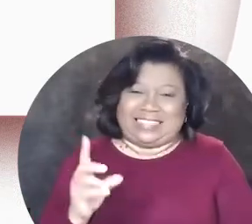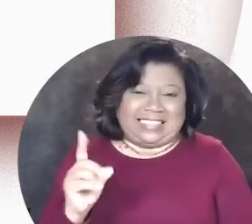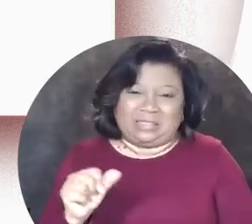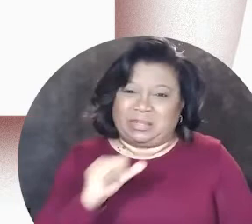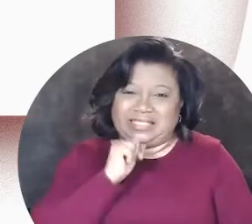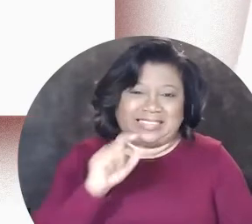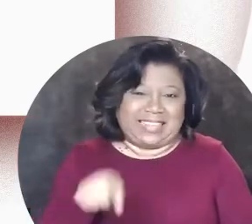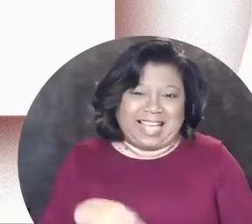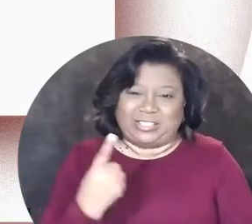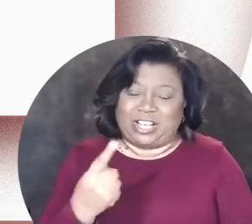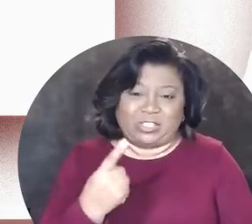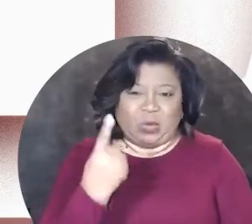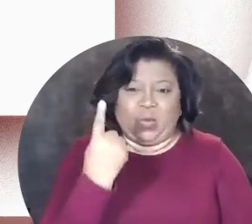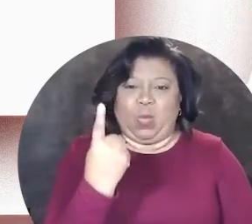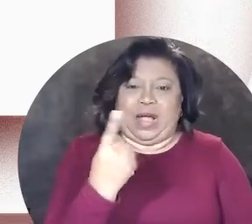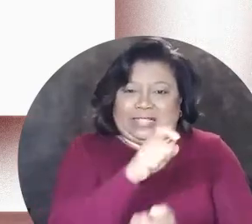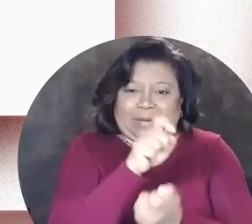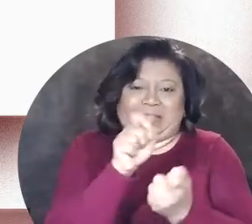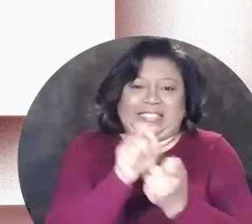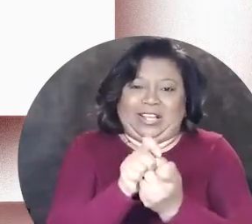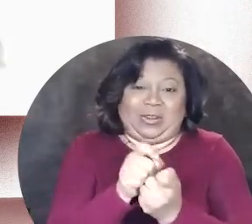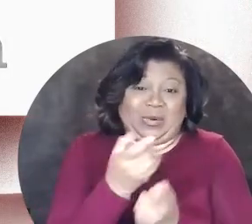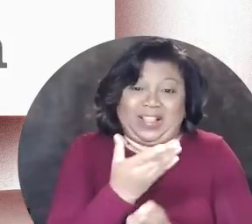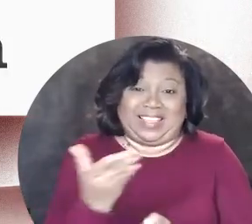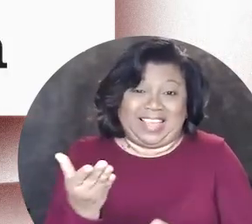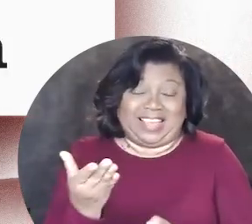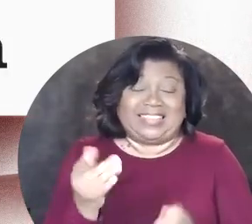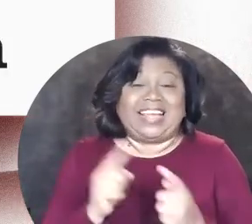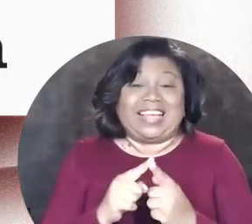disability is not just one particular thing